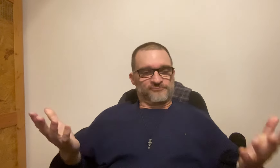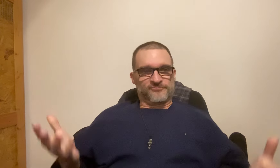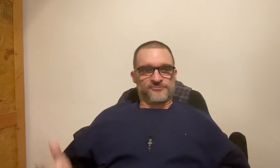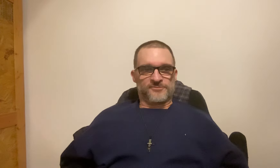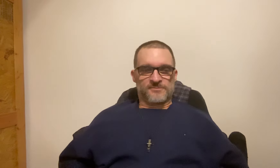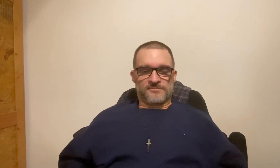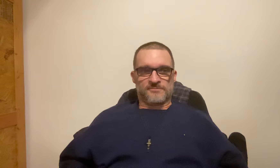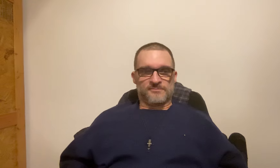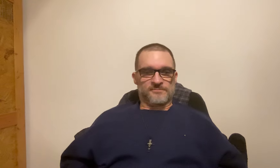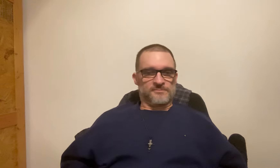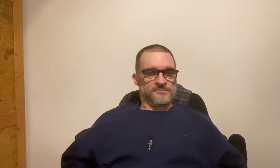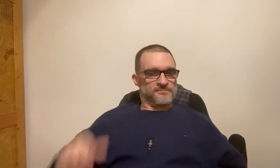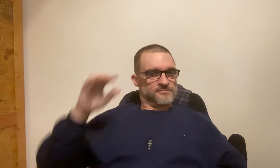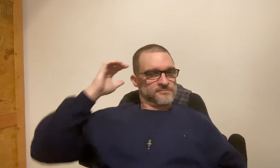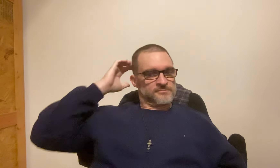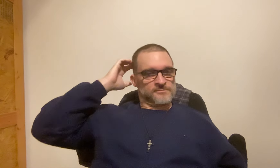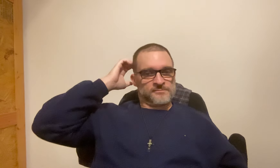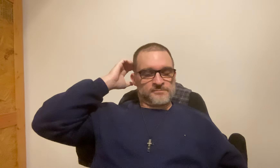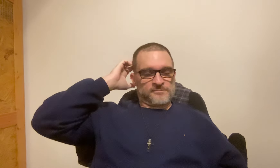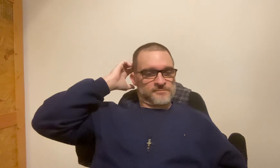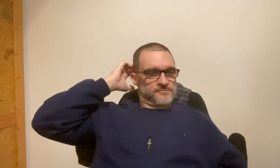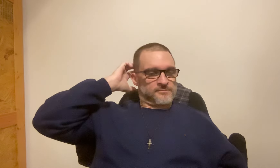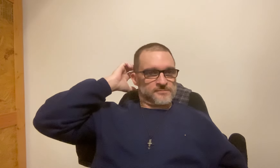I feel worn out after that.